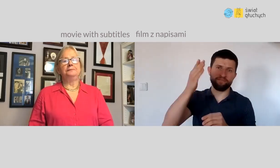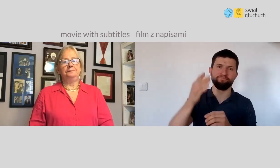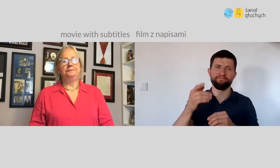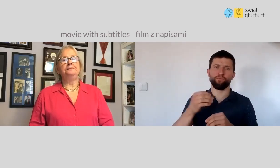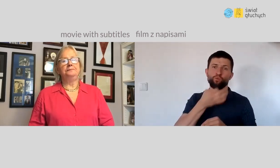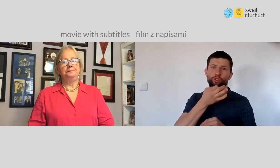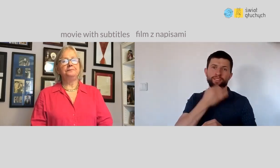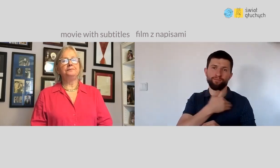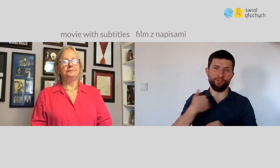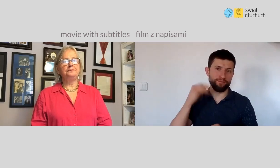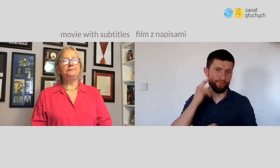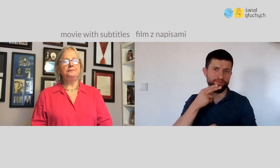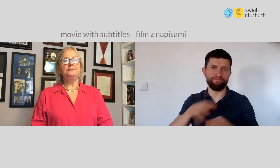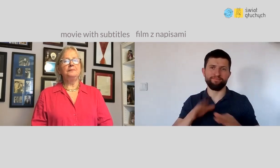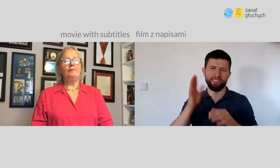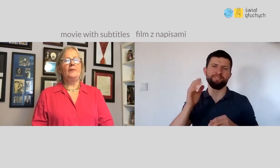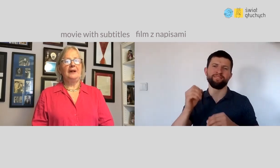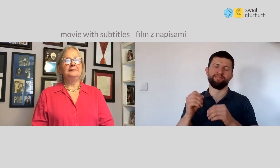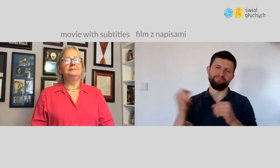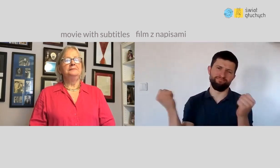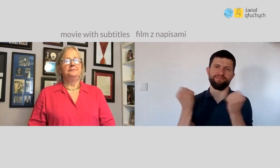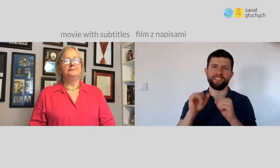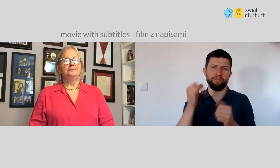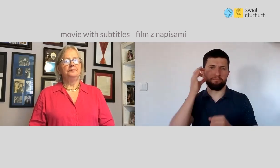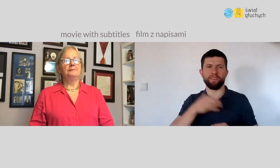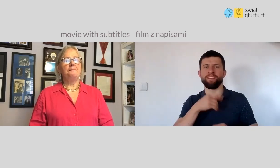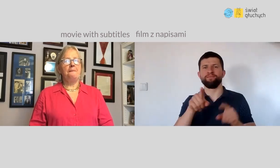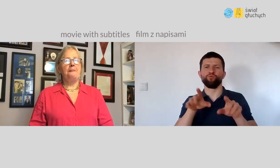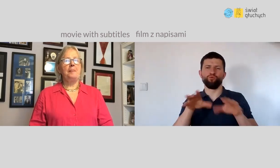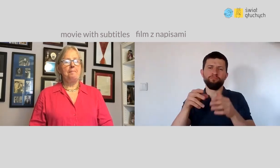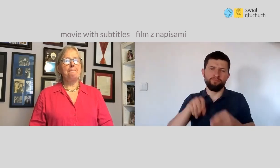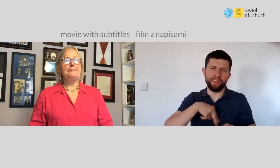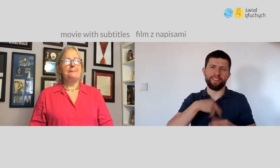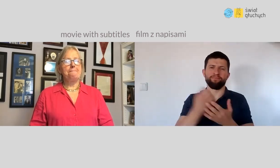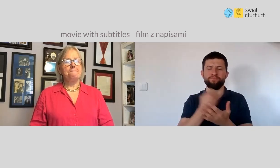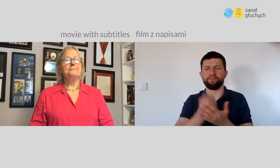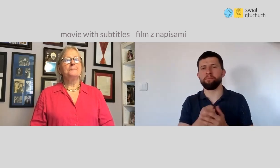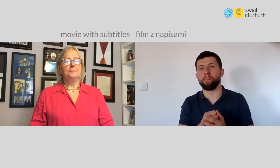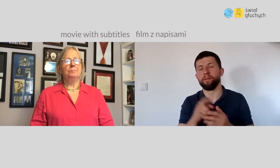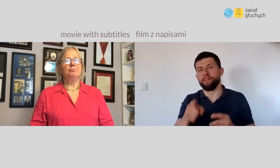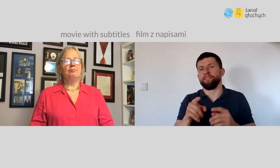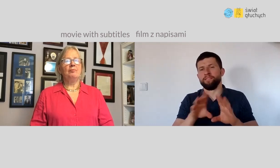Let's hope in the future Polish deaf people will achieve such success as you and they will win many medals.